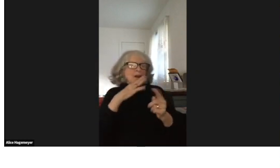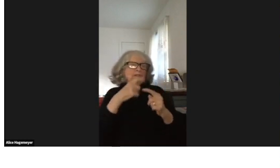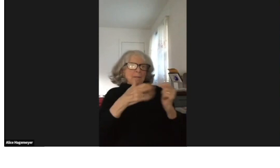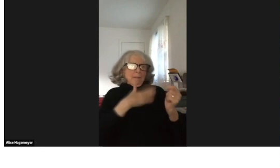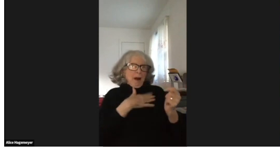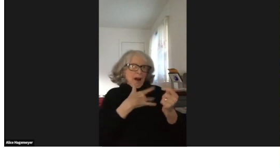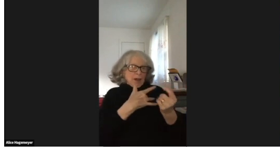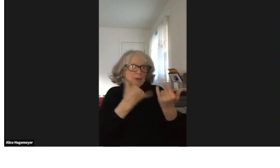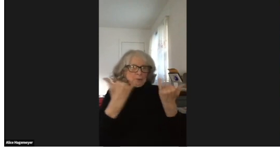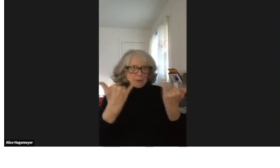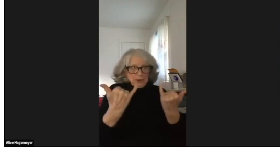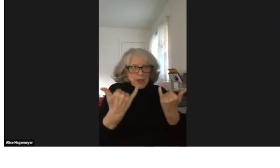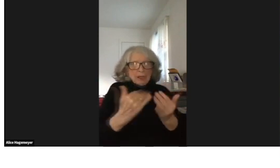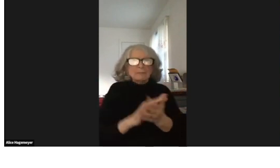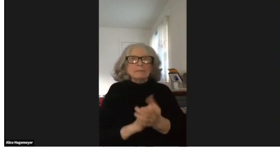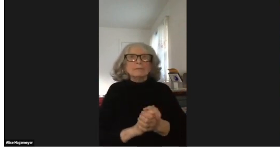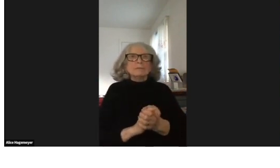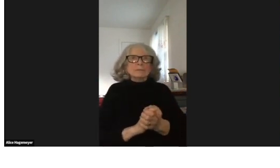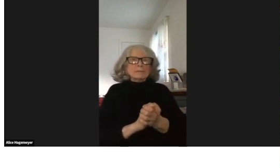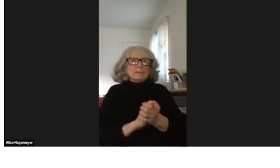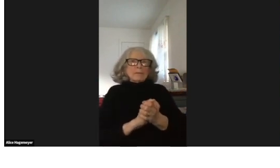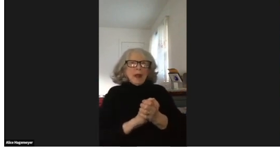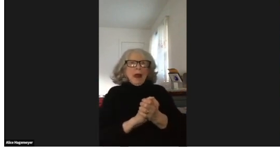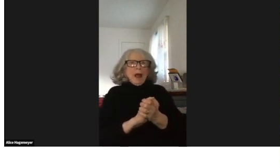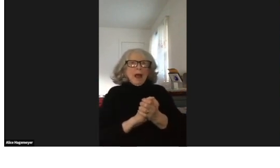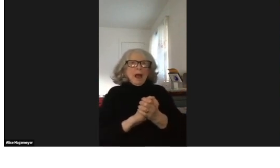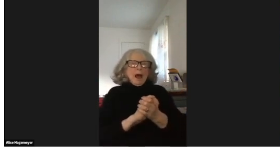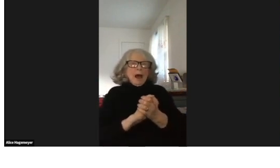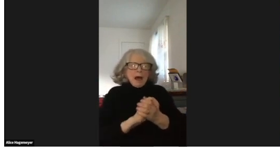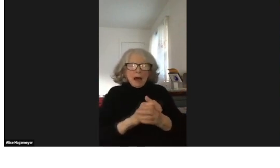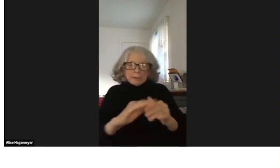I'll just speak from my heart. I'll print this paper later.